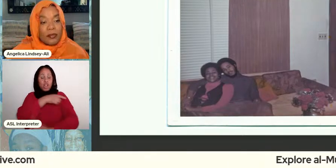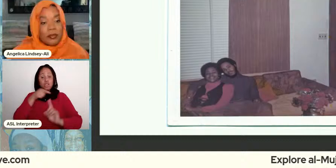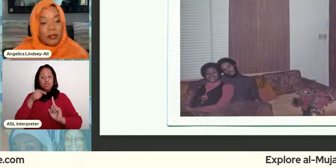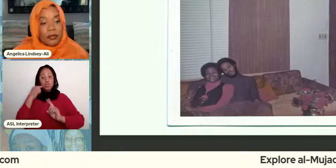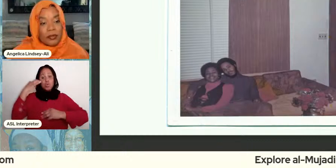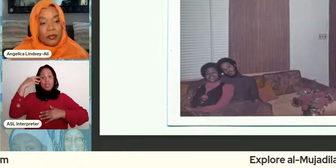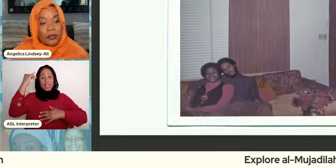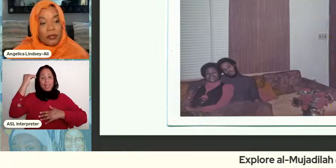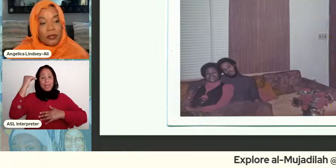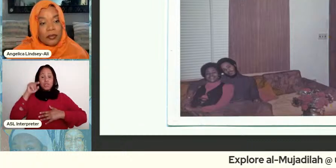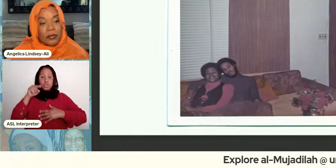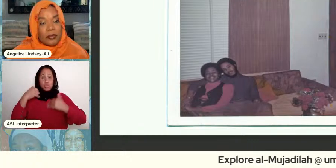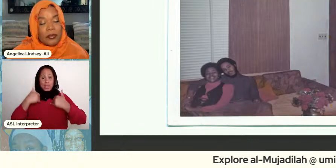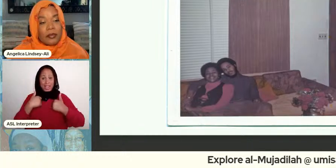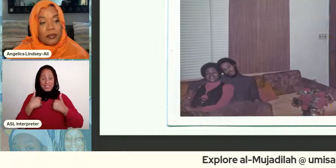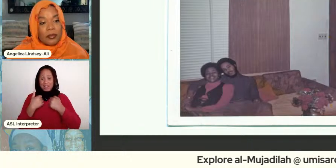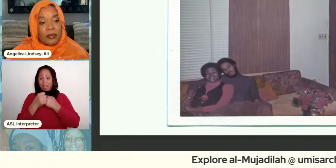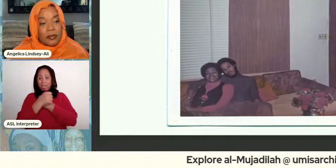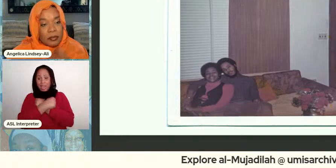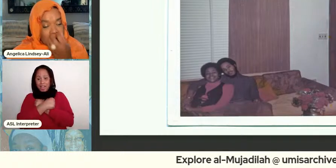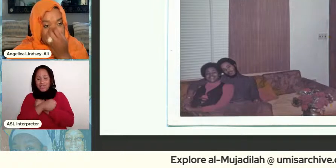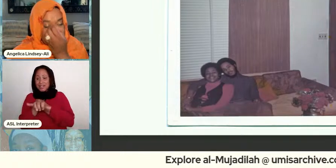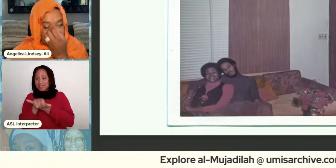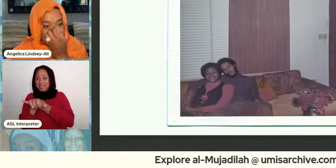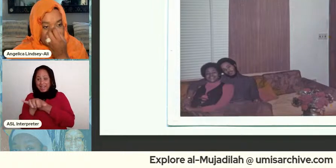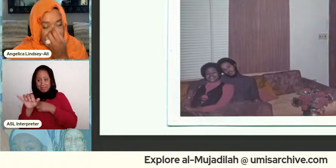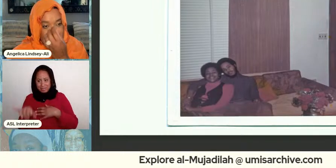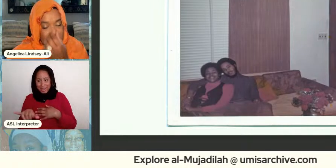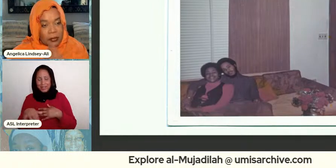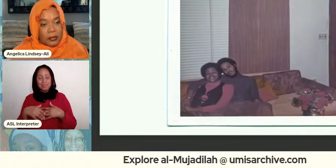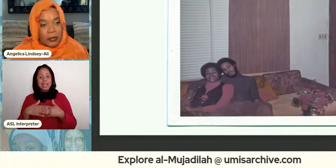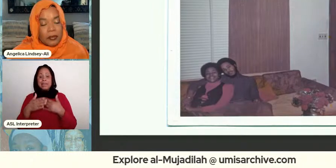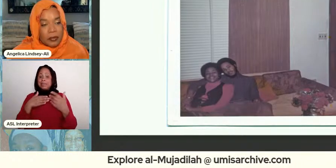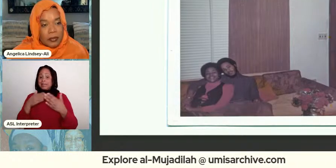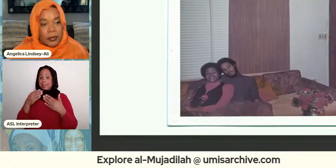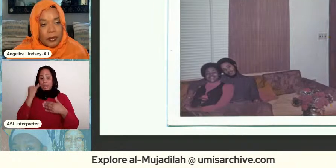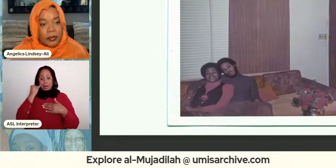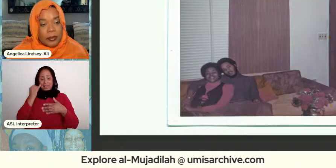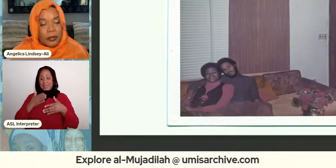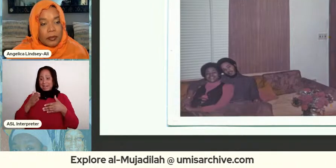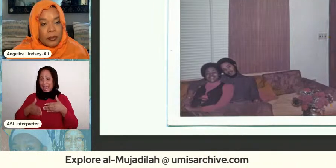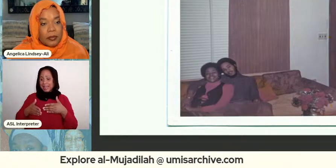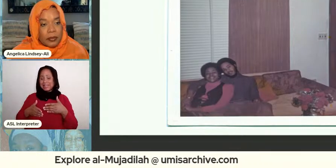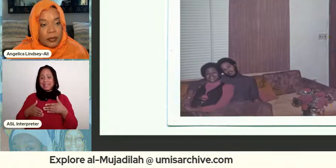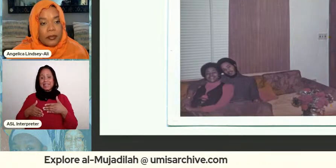you having a love like that and even if it ends right like if she didn't think badly of her him he